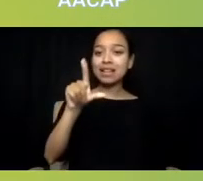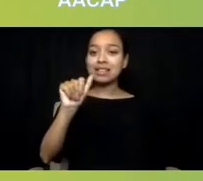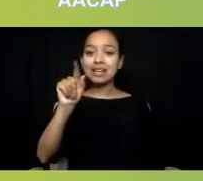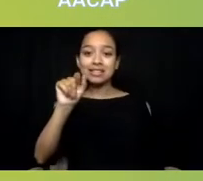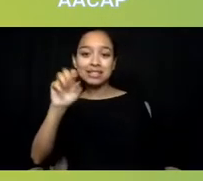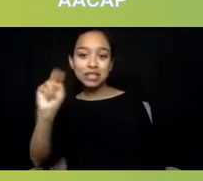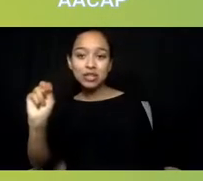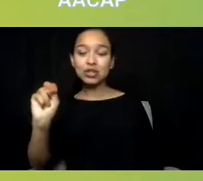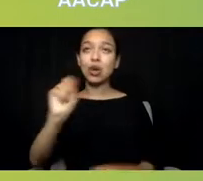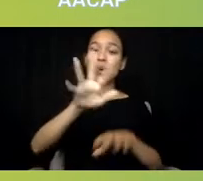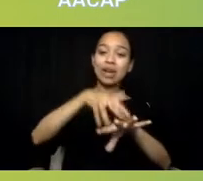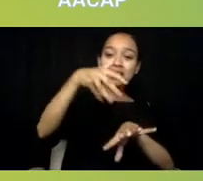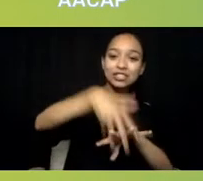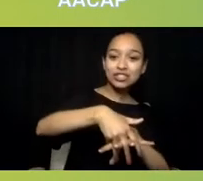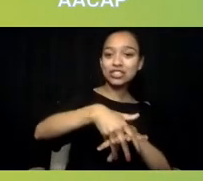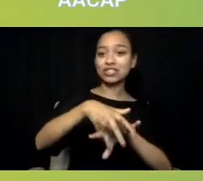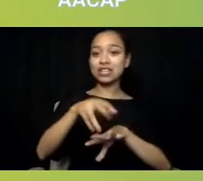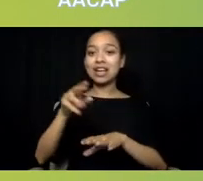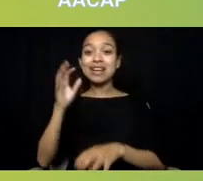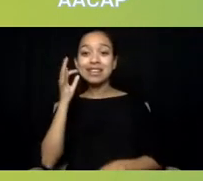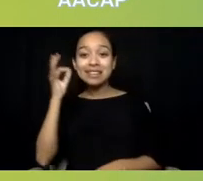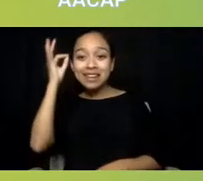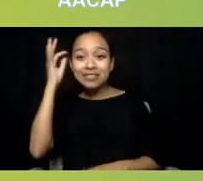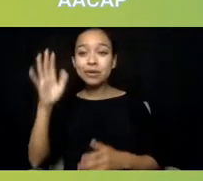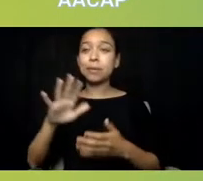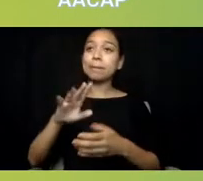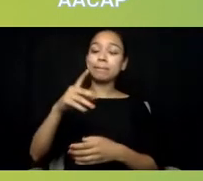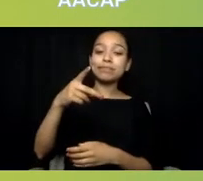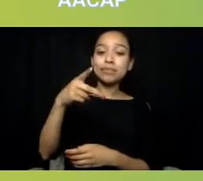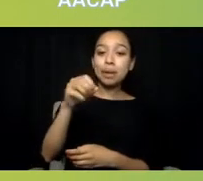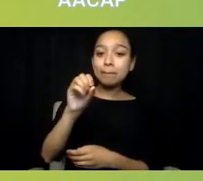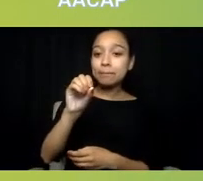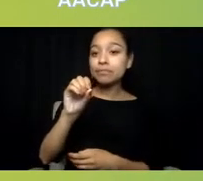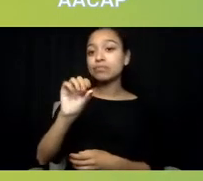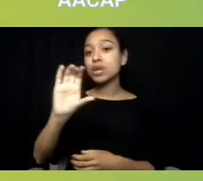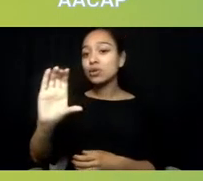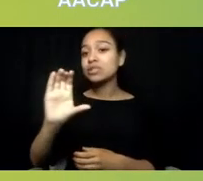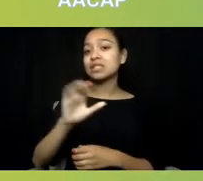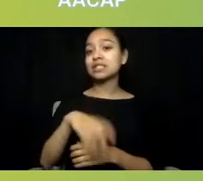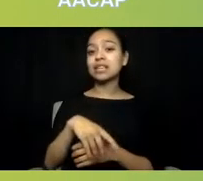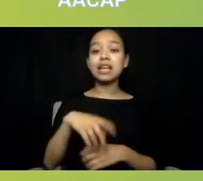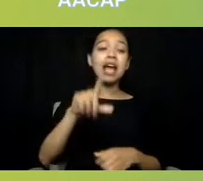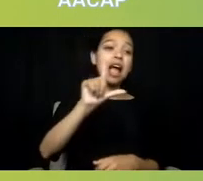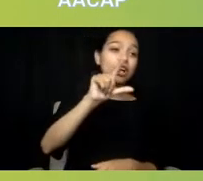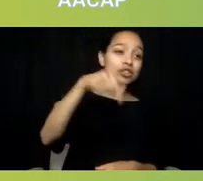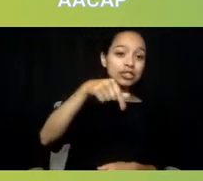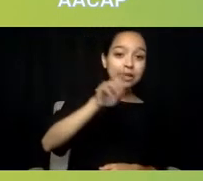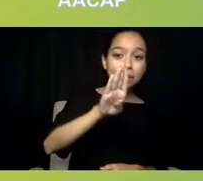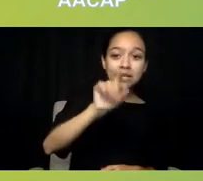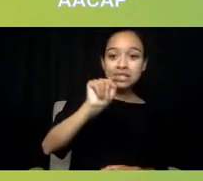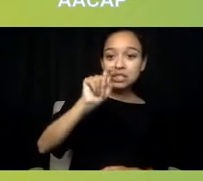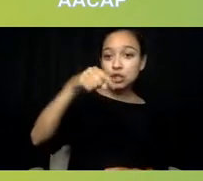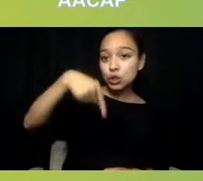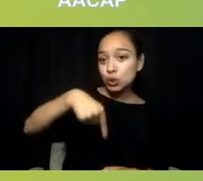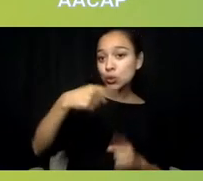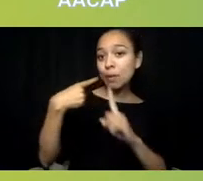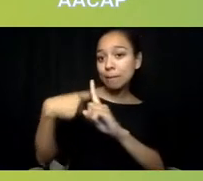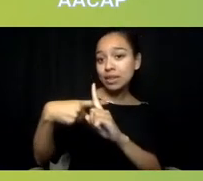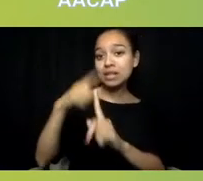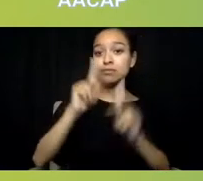Asian Americans, Pacific Islanders, and other persons of color, LGBTQ+ individuals, people with disabilities,